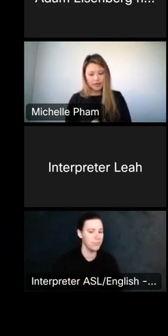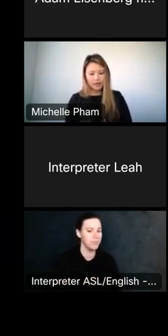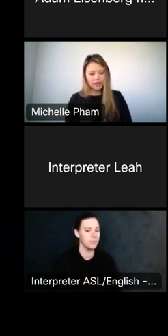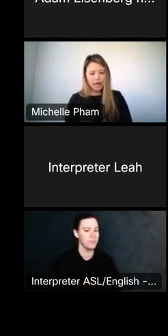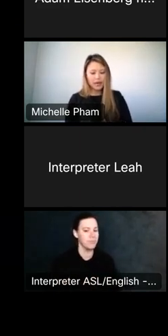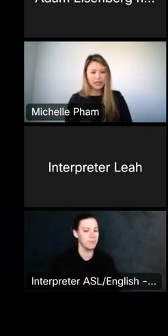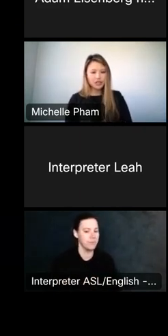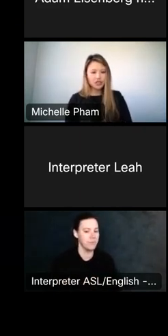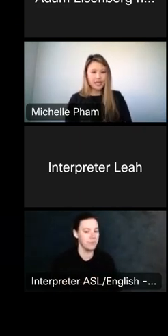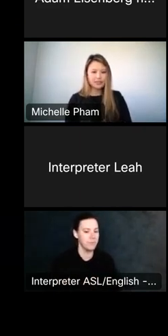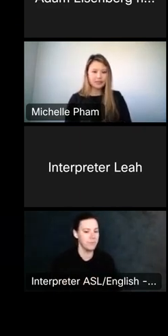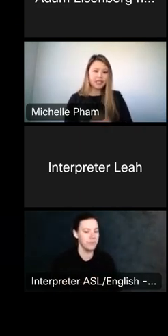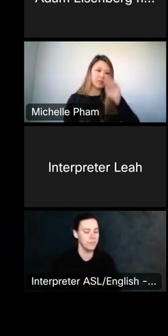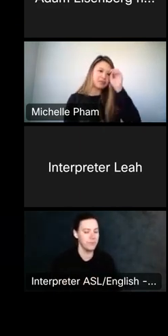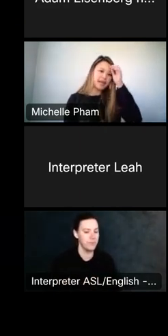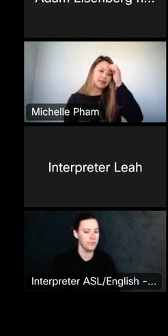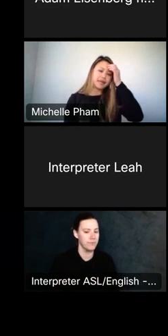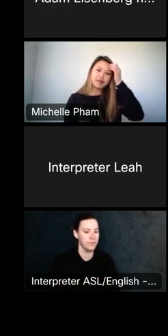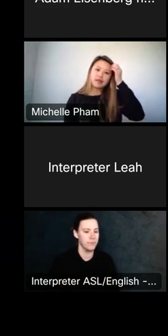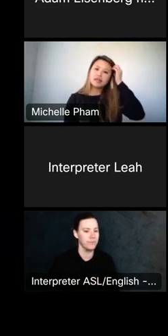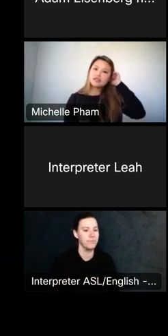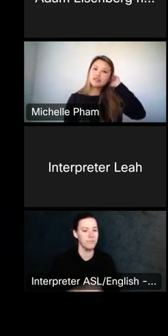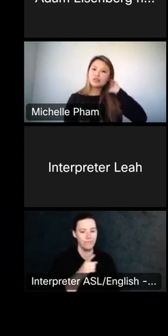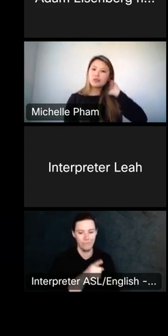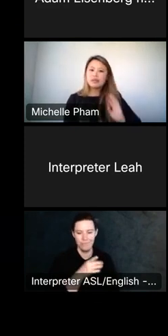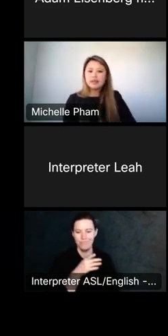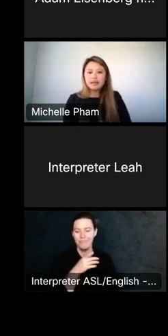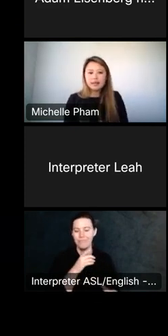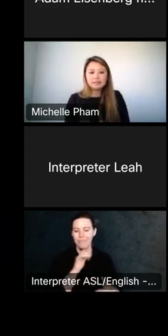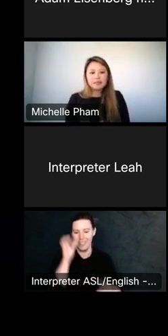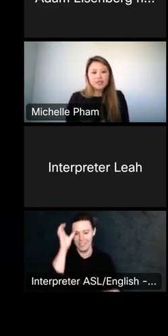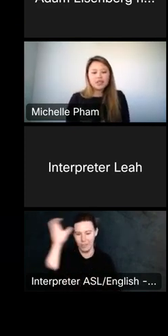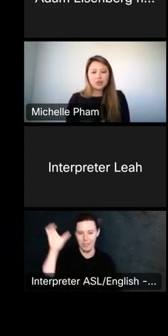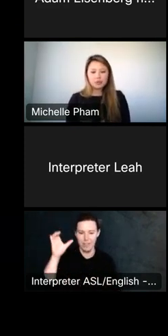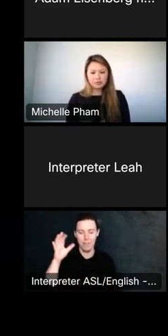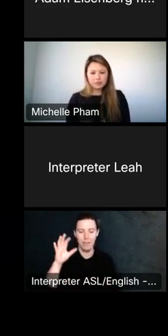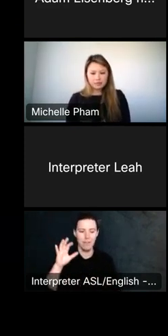I wanted to address freedom of Panorama too. Um, so.